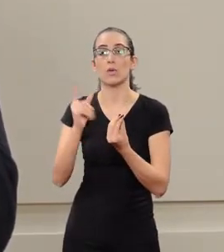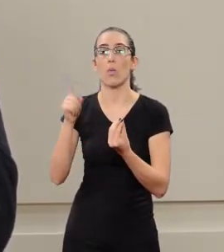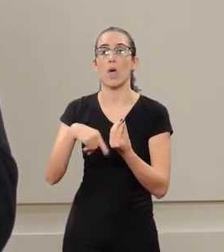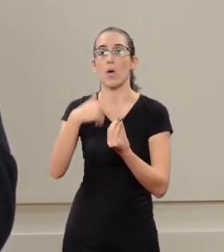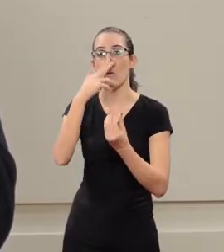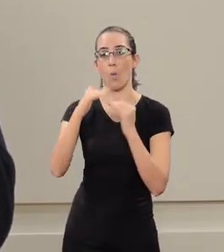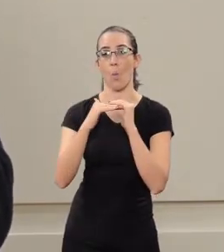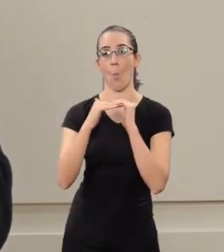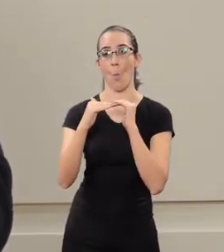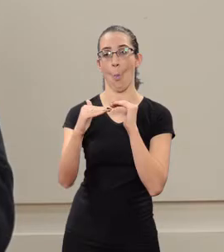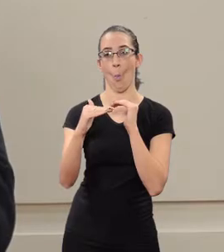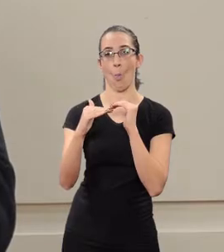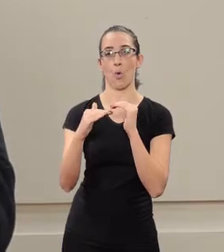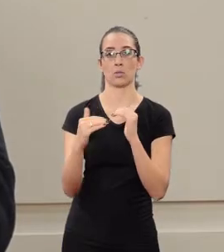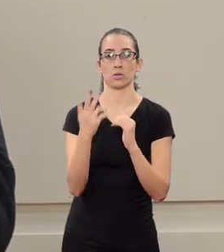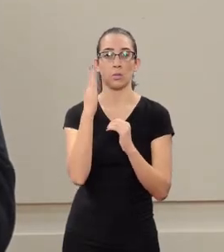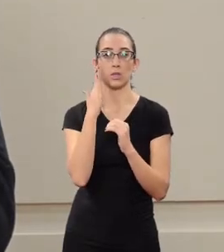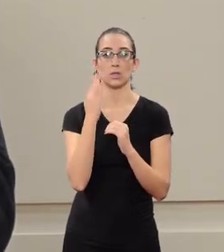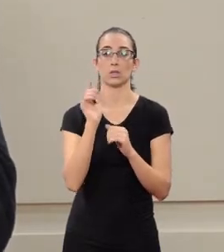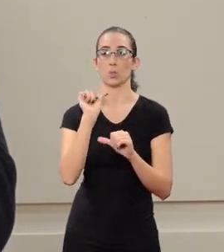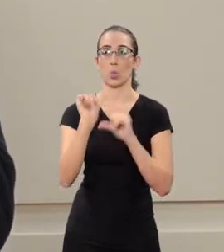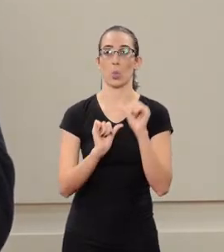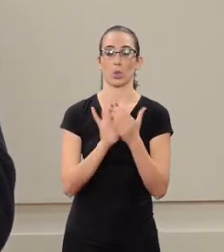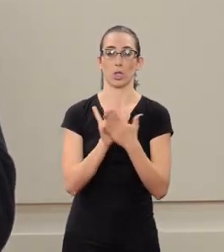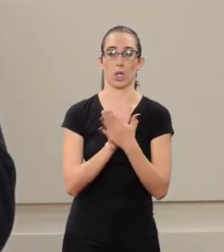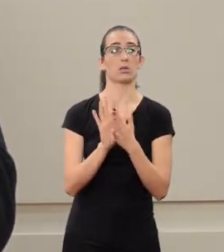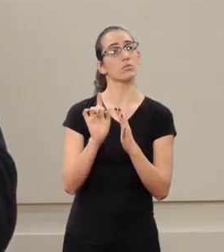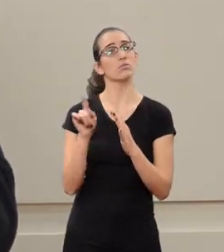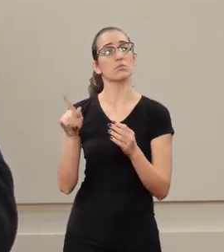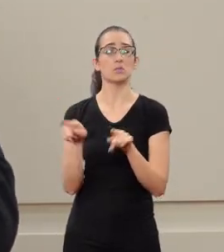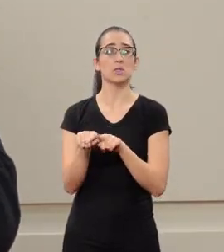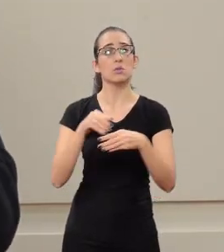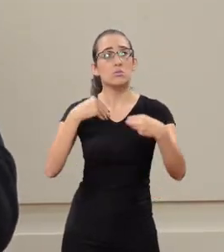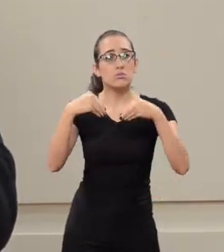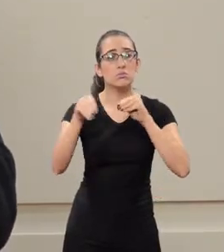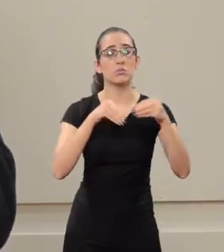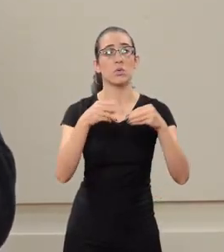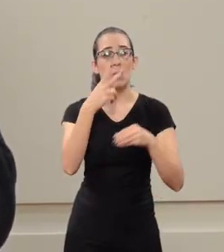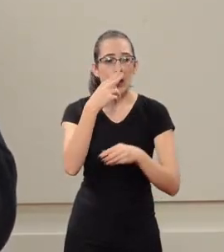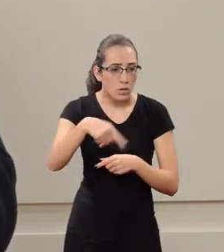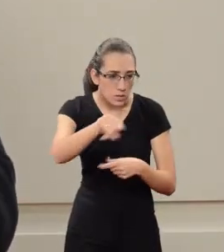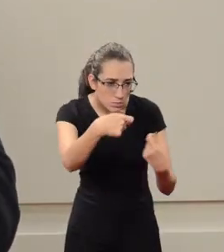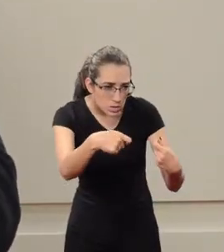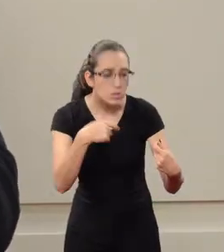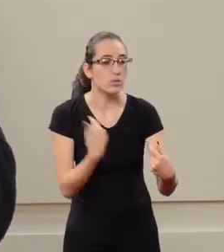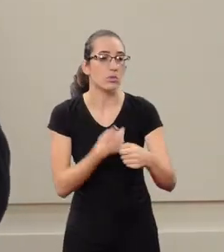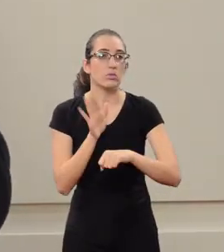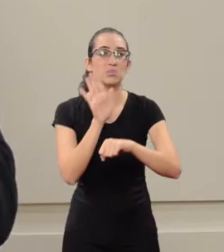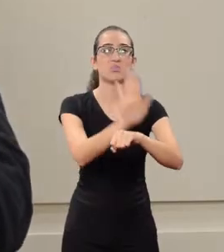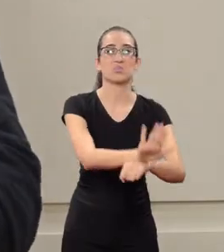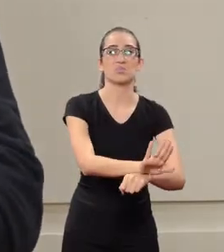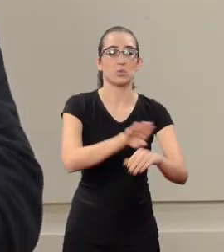it is not restricted. So, it changes according to the demands we receive.